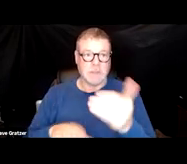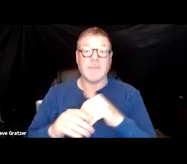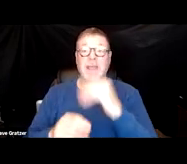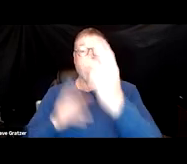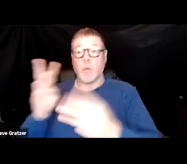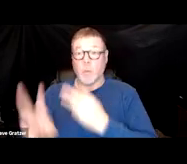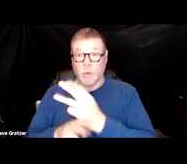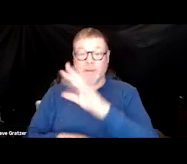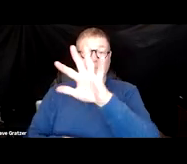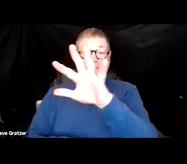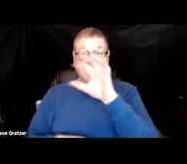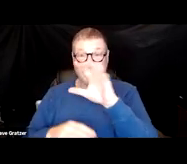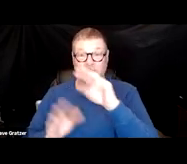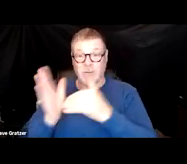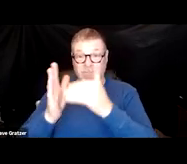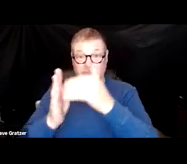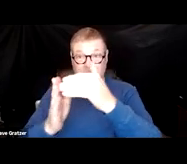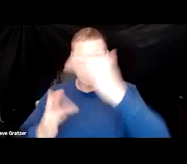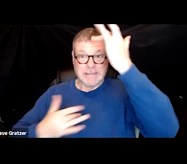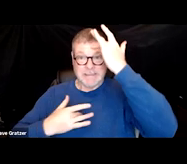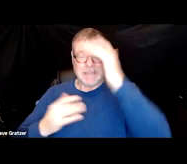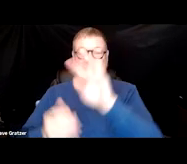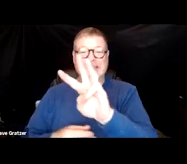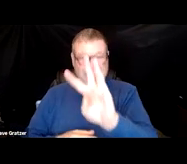500 million people were infected with six million deaths.